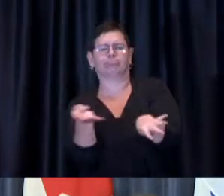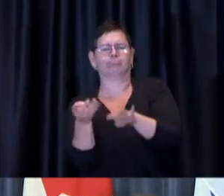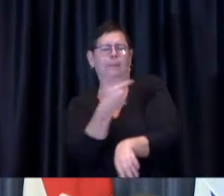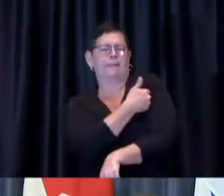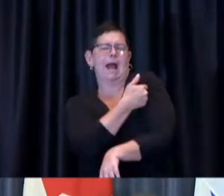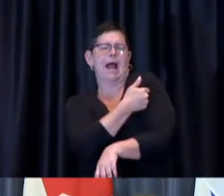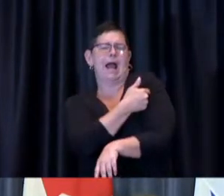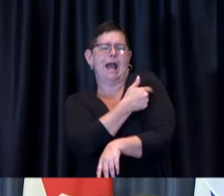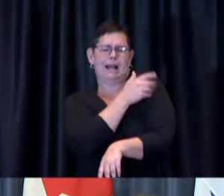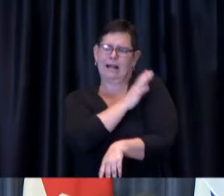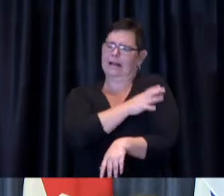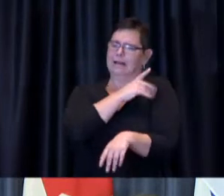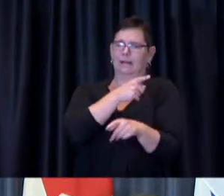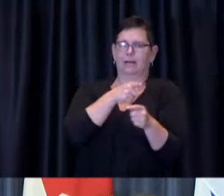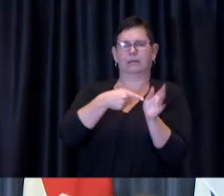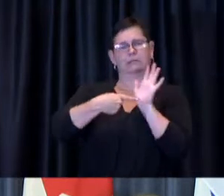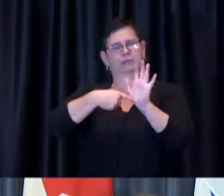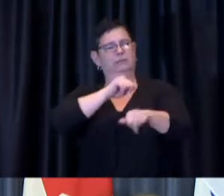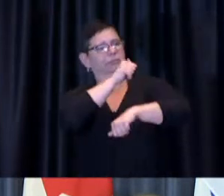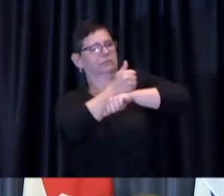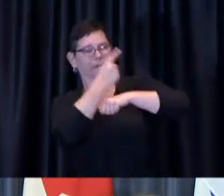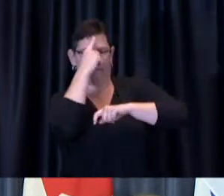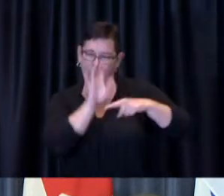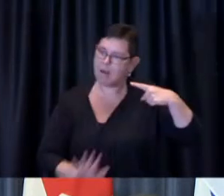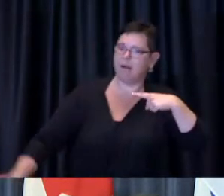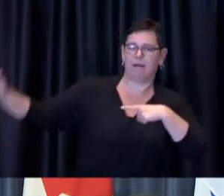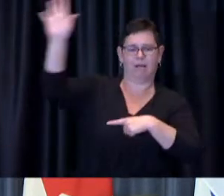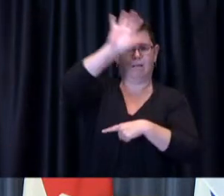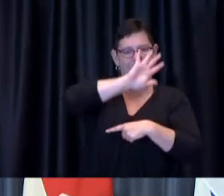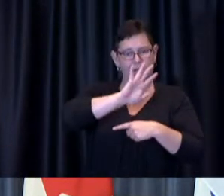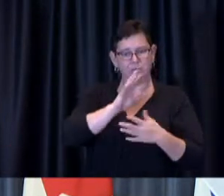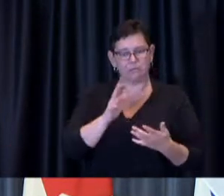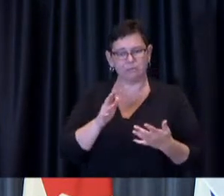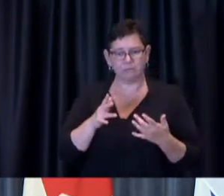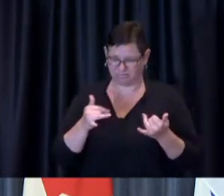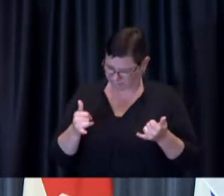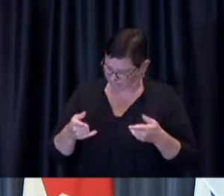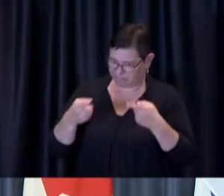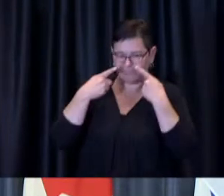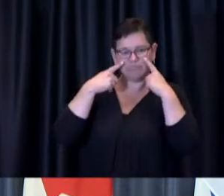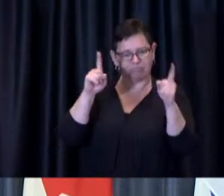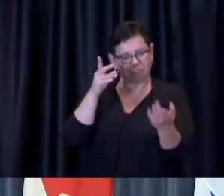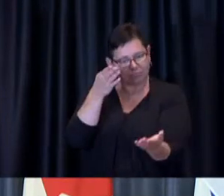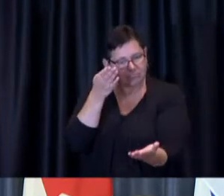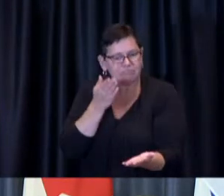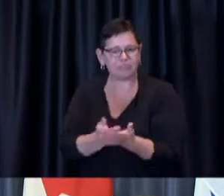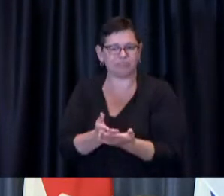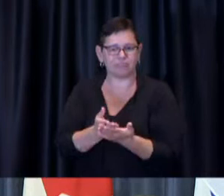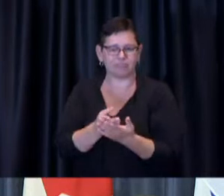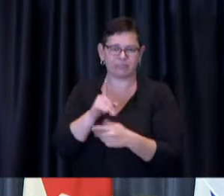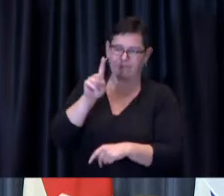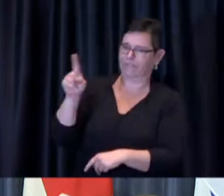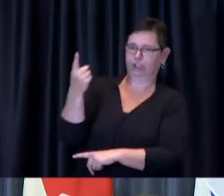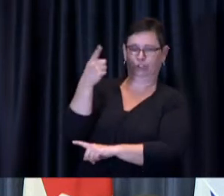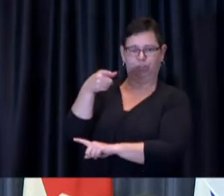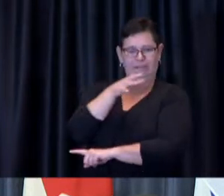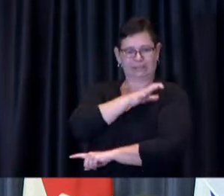and to validate that playbook in our first proof-of-concept clinic. At 1:30 in the afternoon on New Year's Day